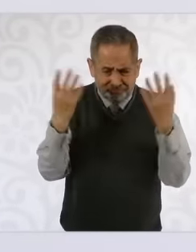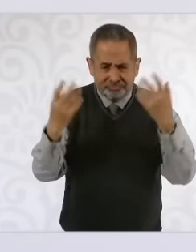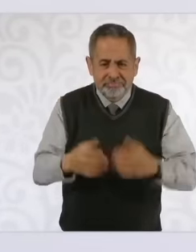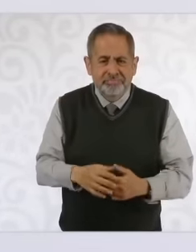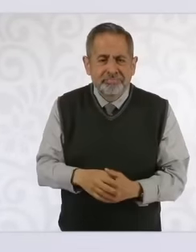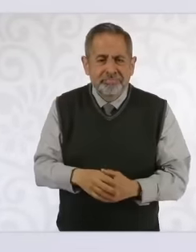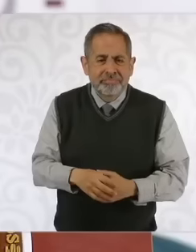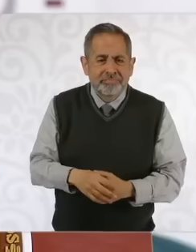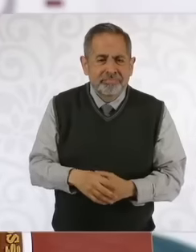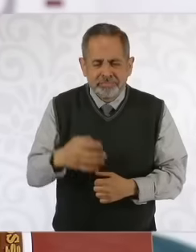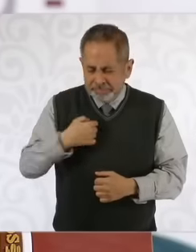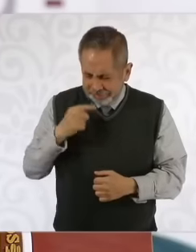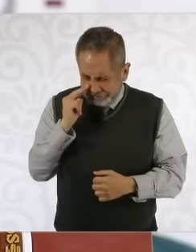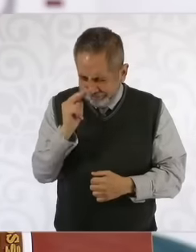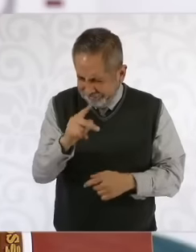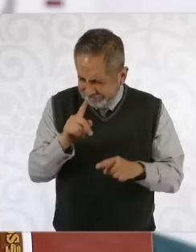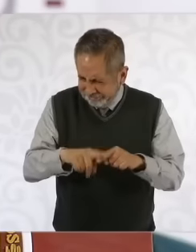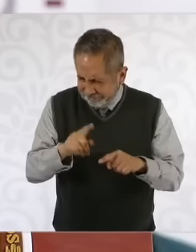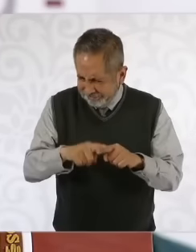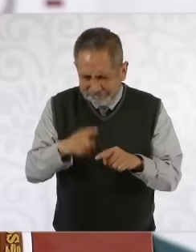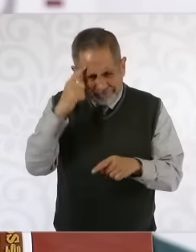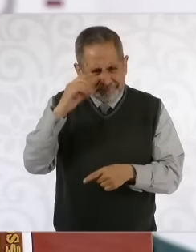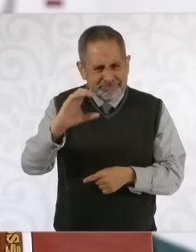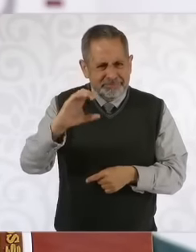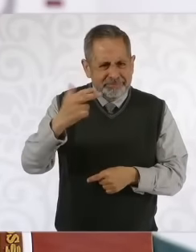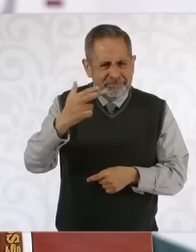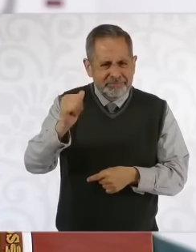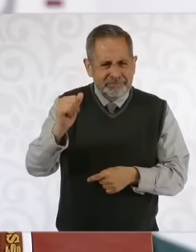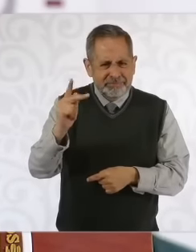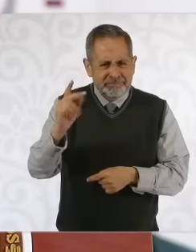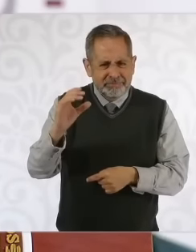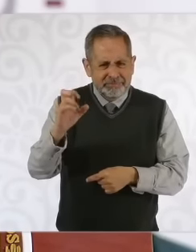I saw him with, I think, he was the bungler.